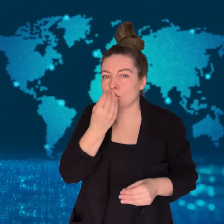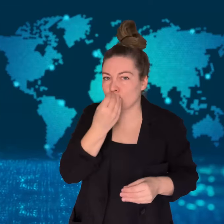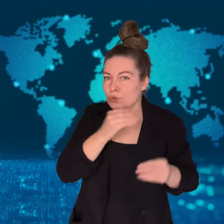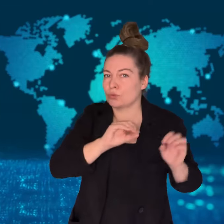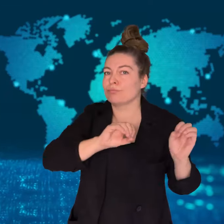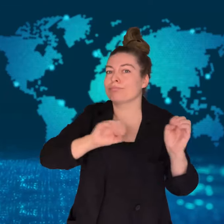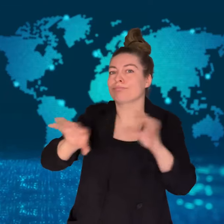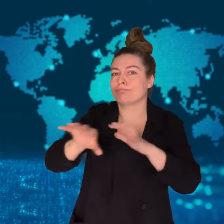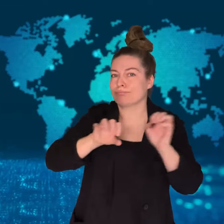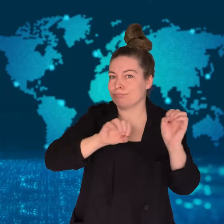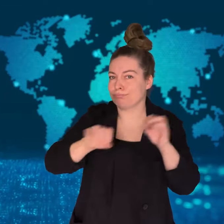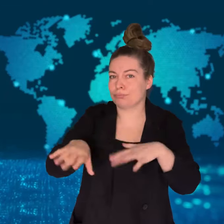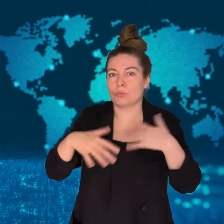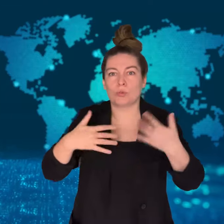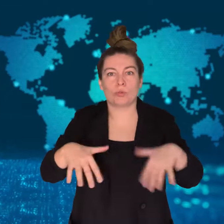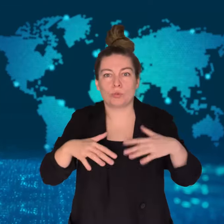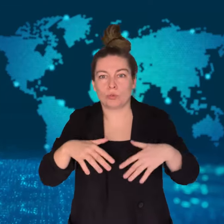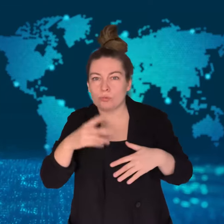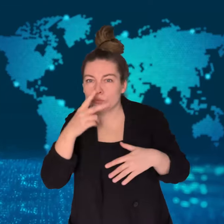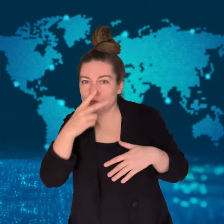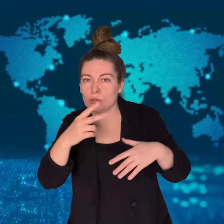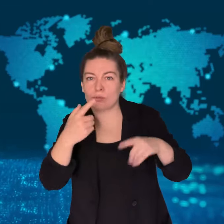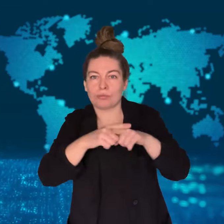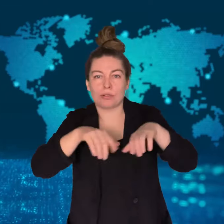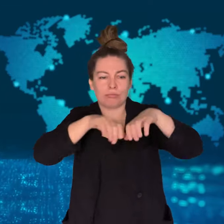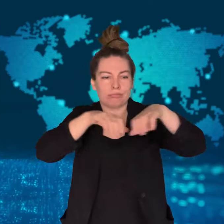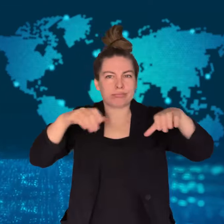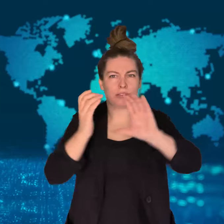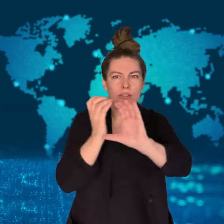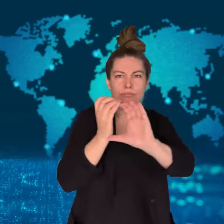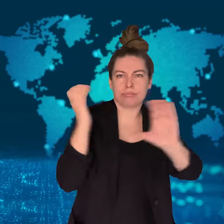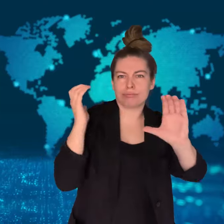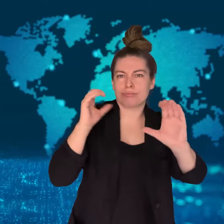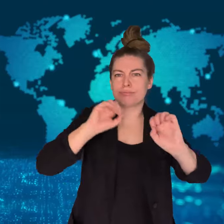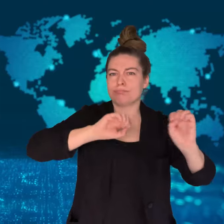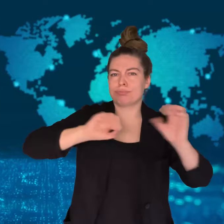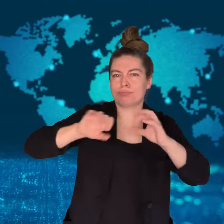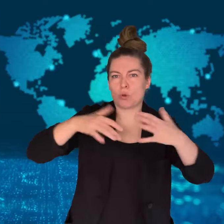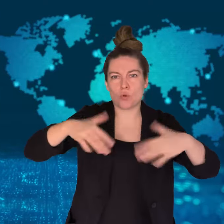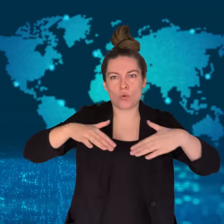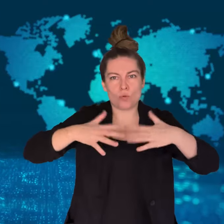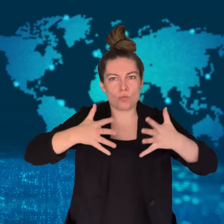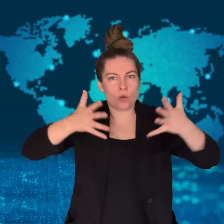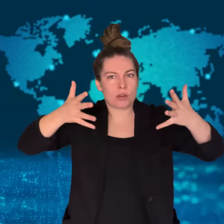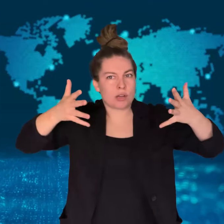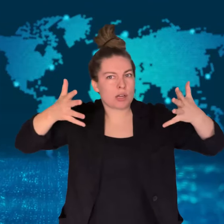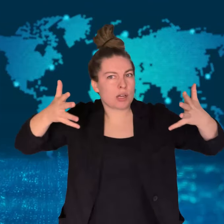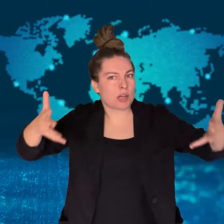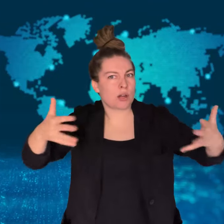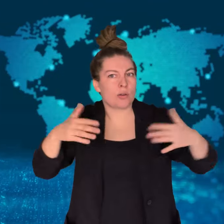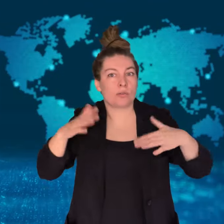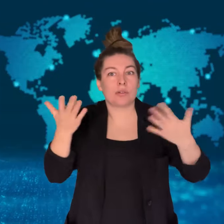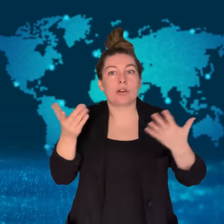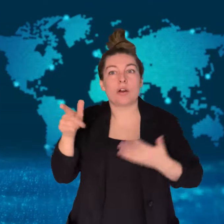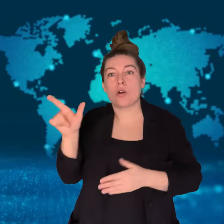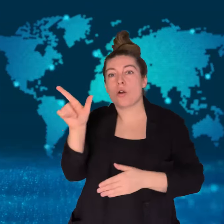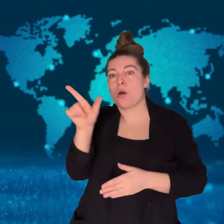North Korea from Russia.